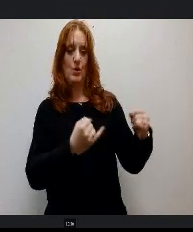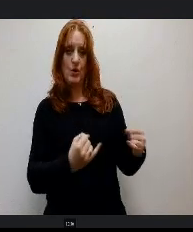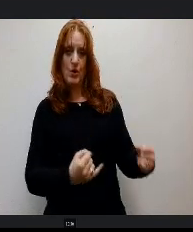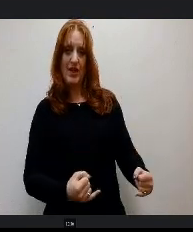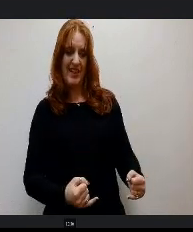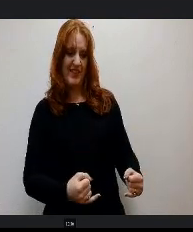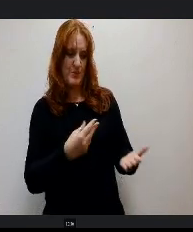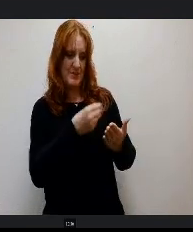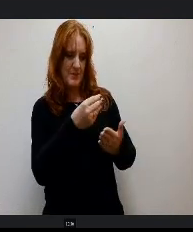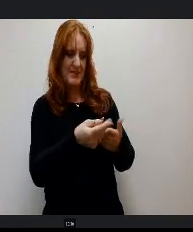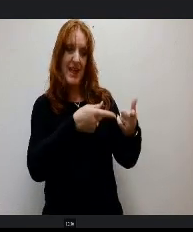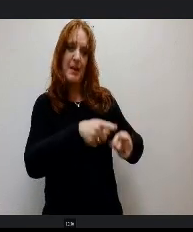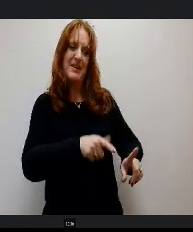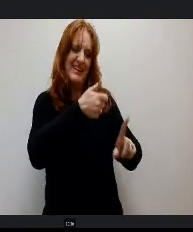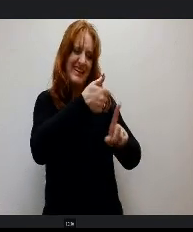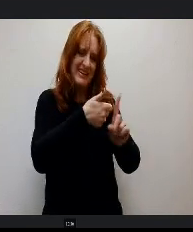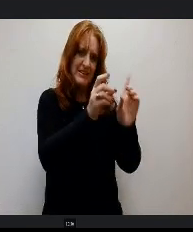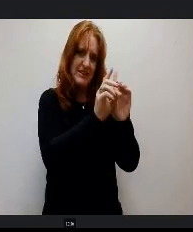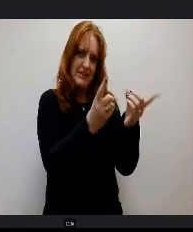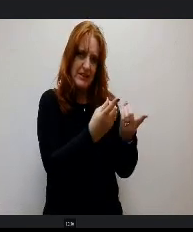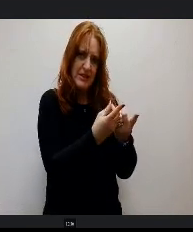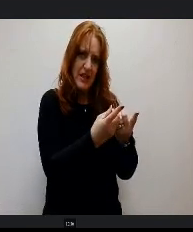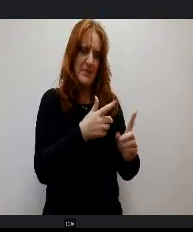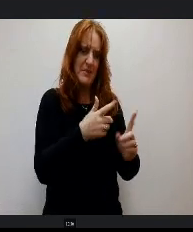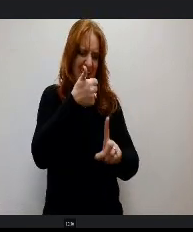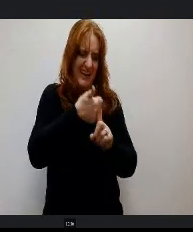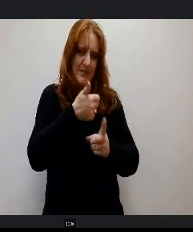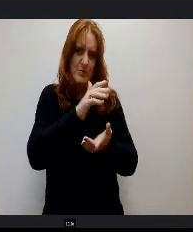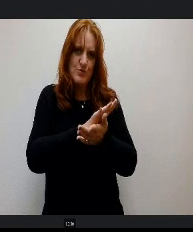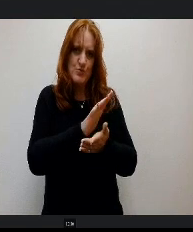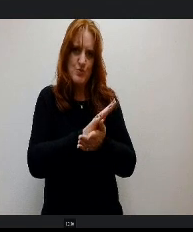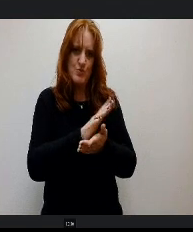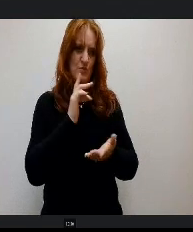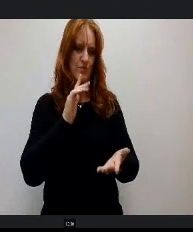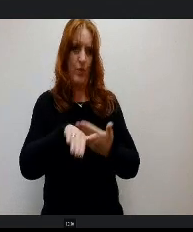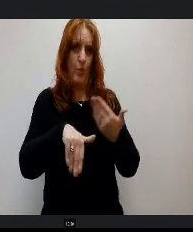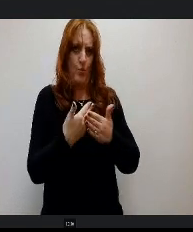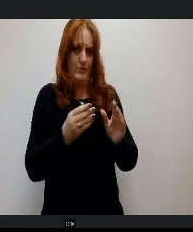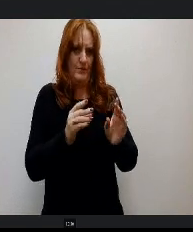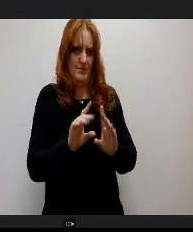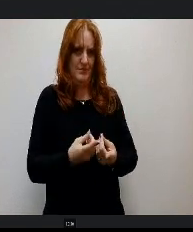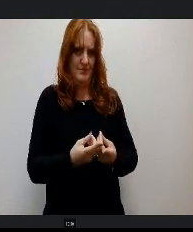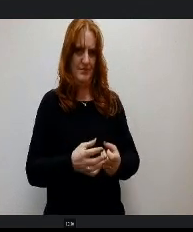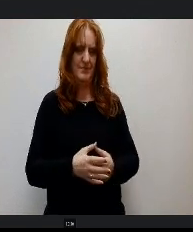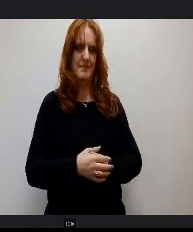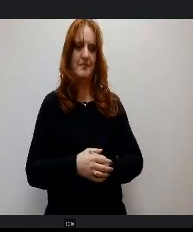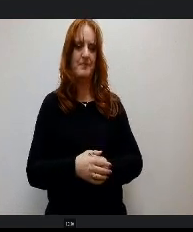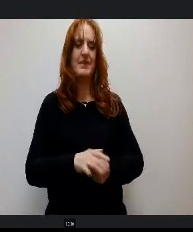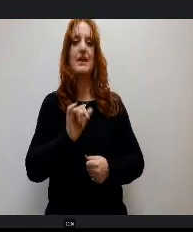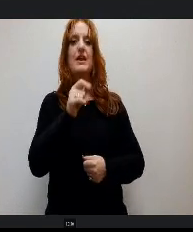in every department and every school across the district. It is hard for us to